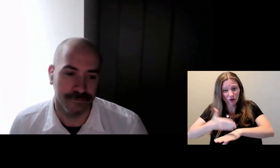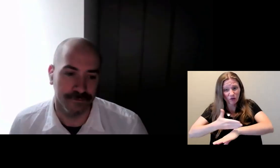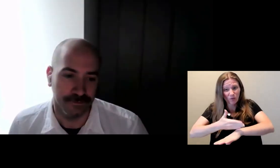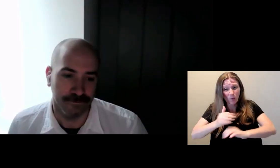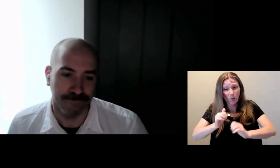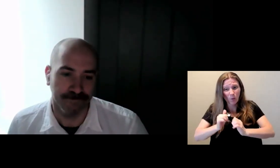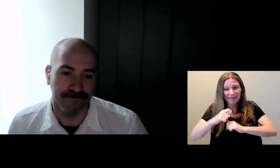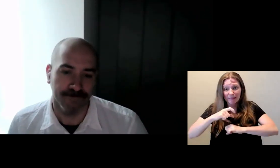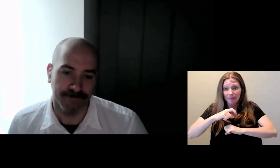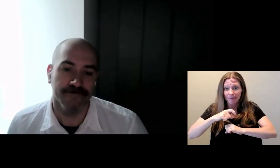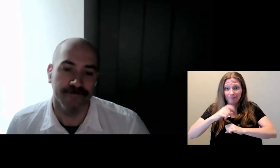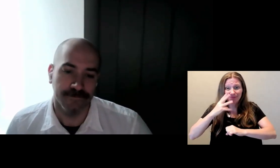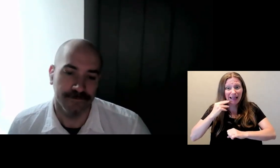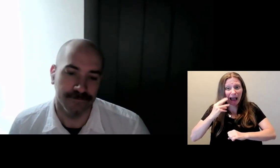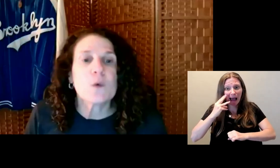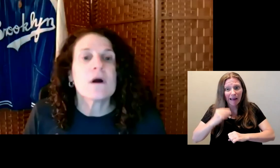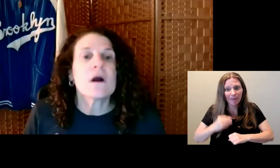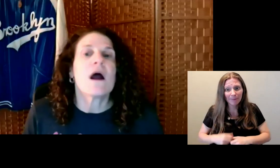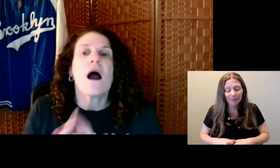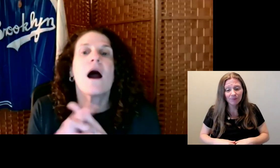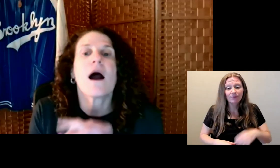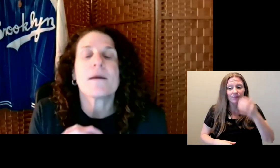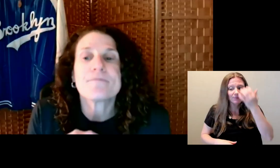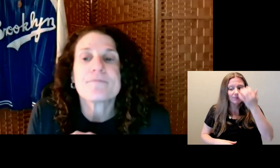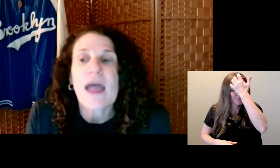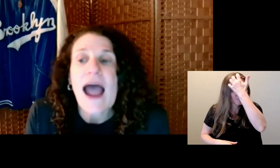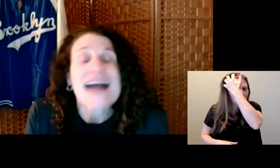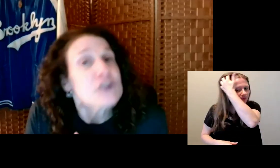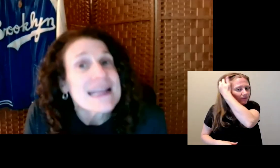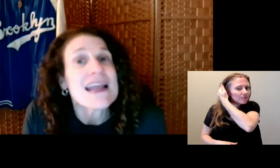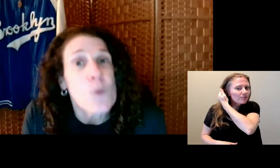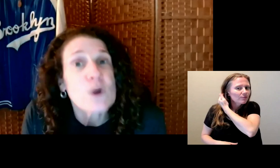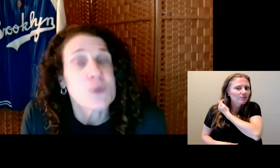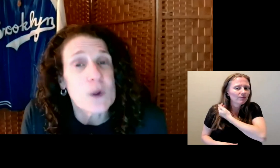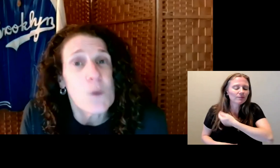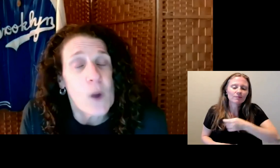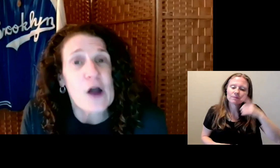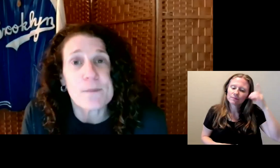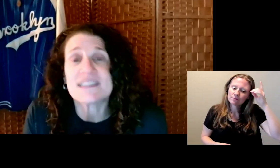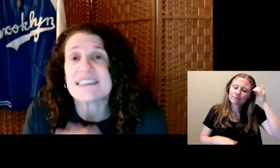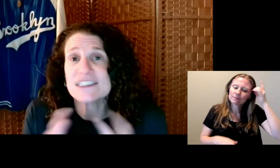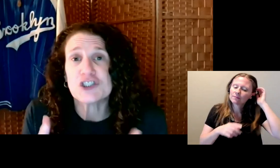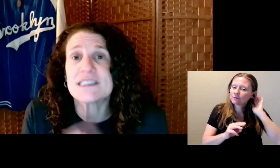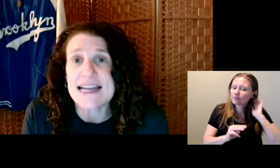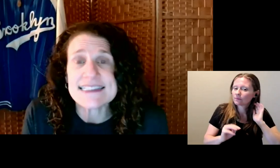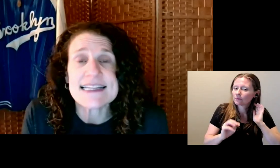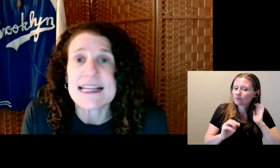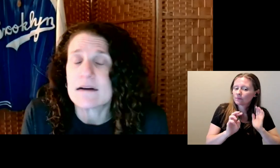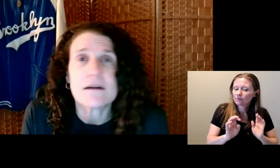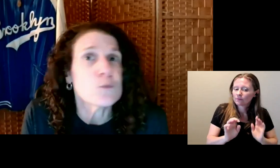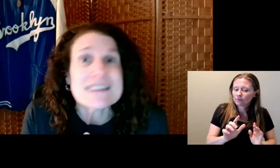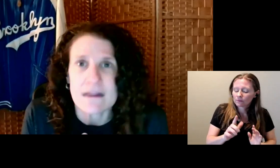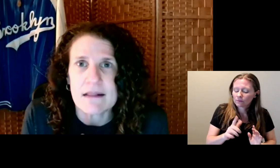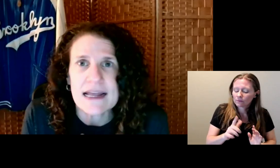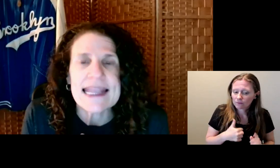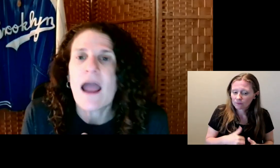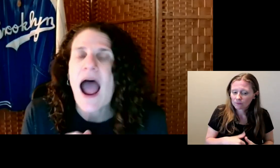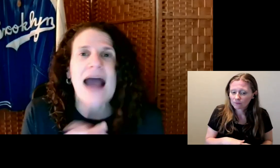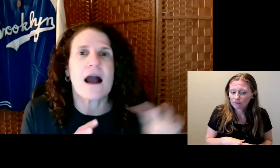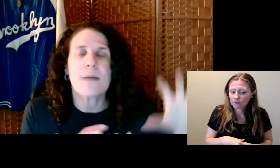So actually, it works really well. Because I just tested it recently. I copied a huge...